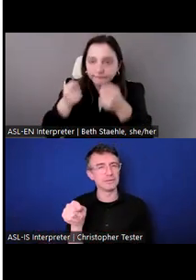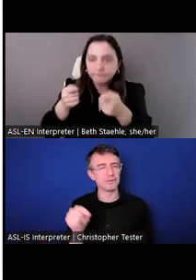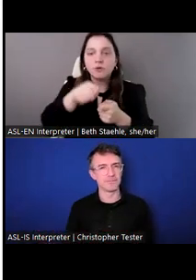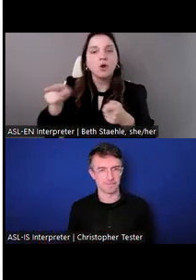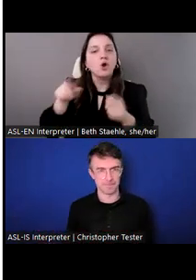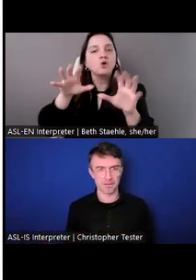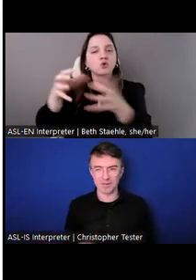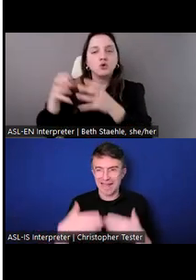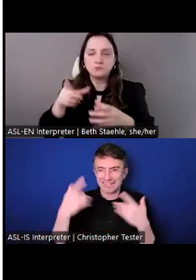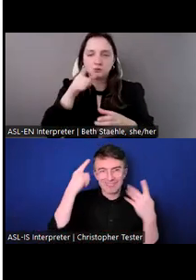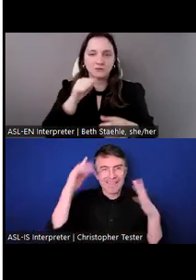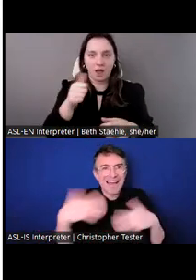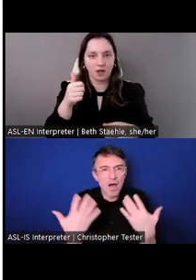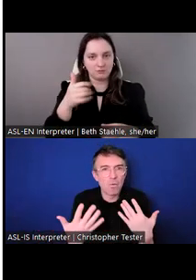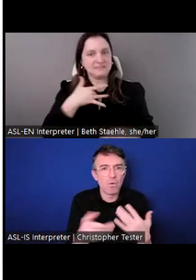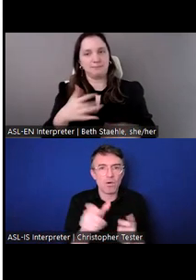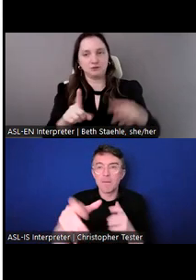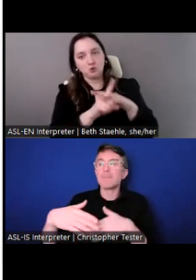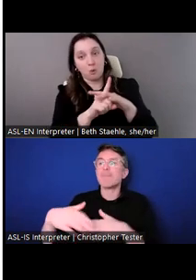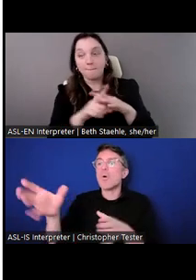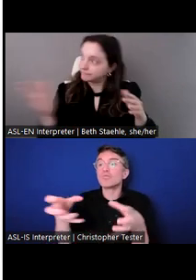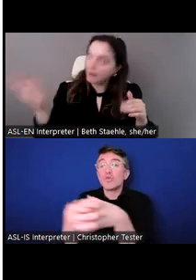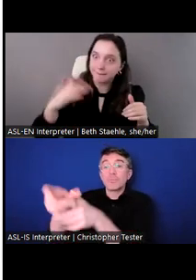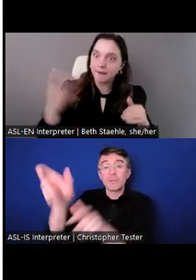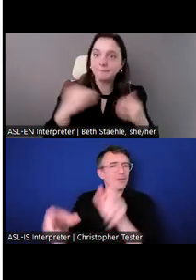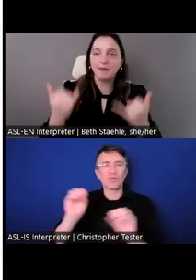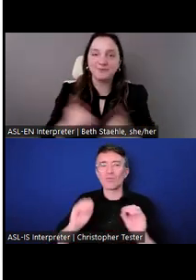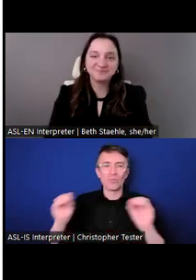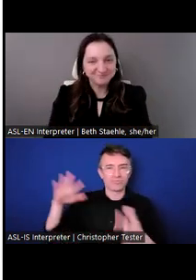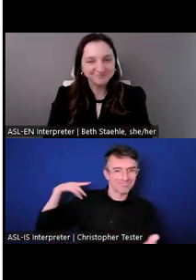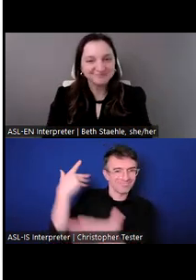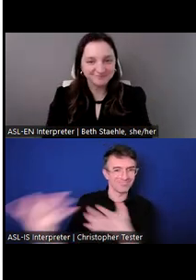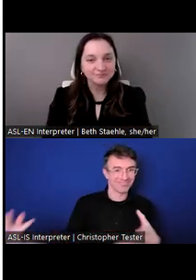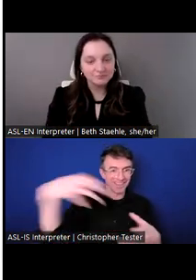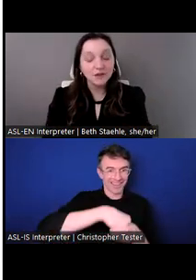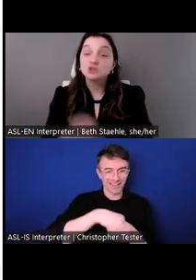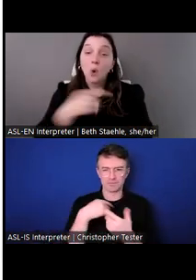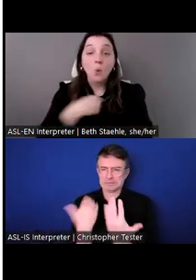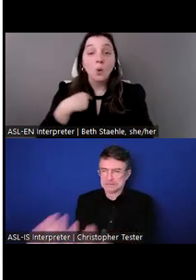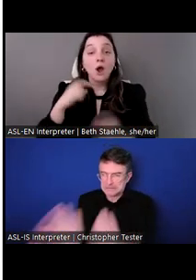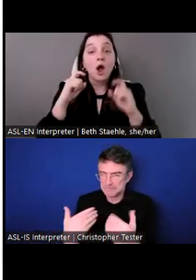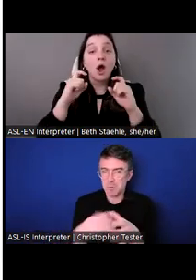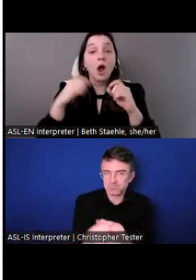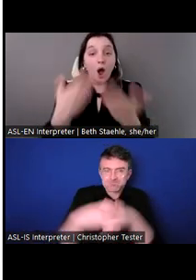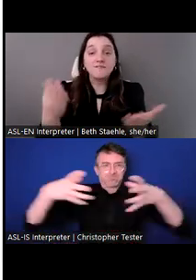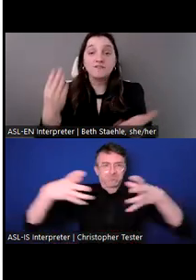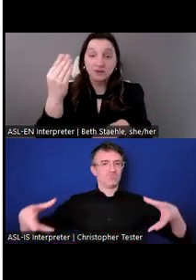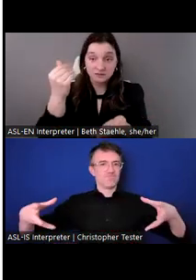If we can go the next slide, please. We offer lots of scholarships since cost is a main barrier to studying or working abroad.